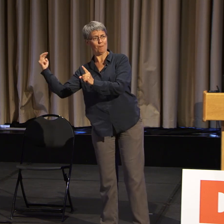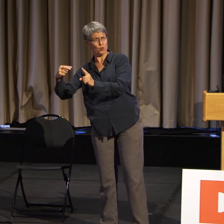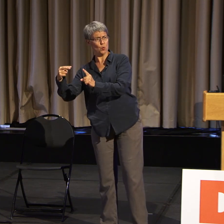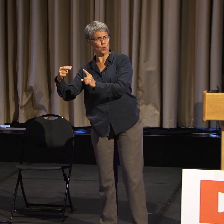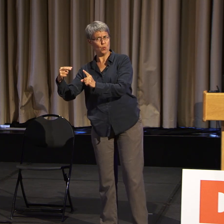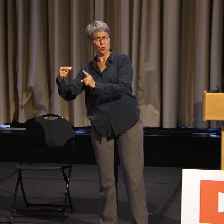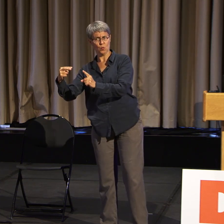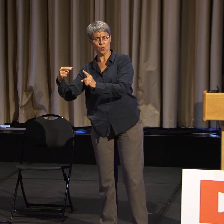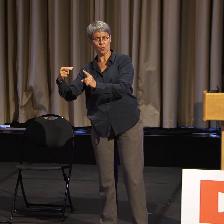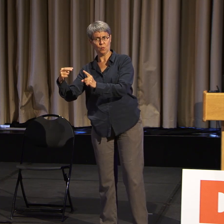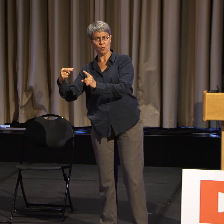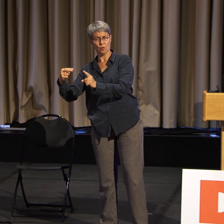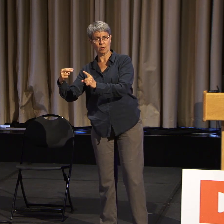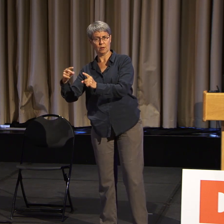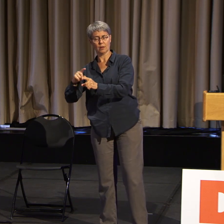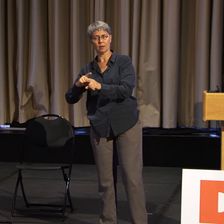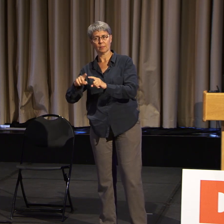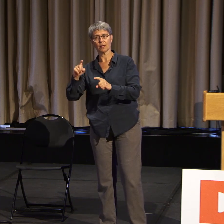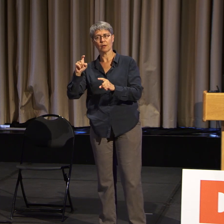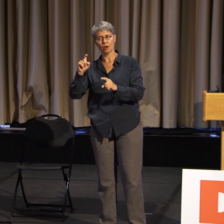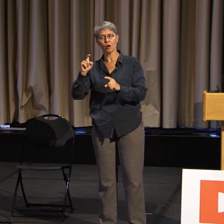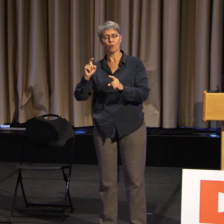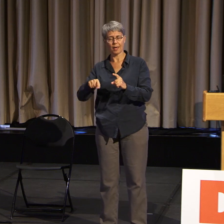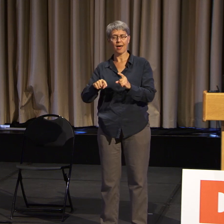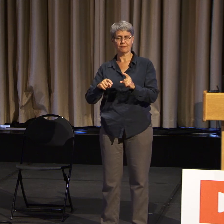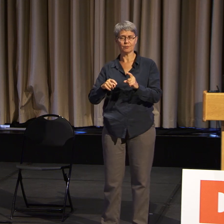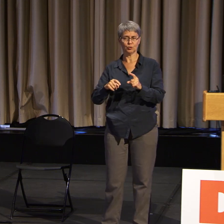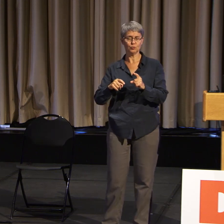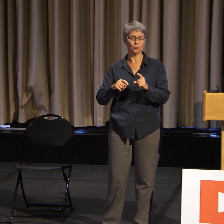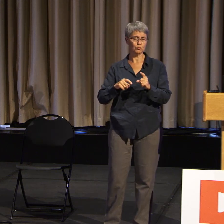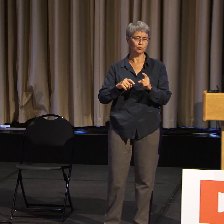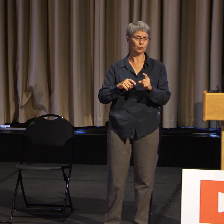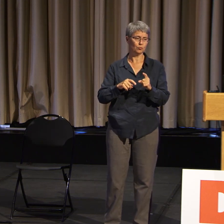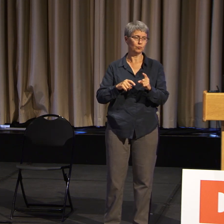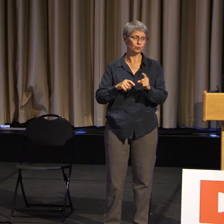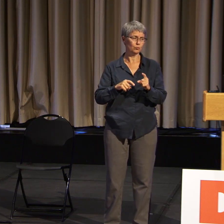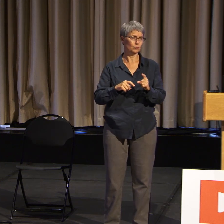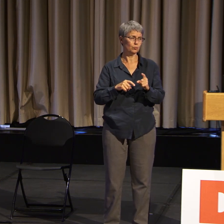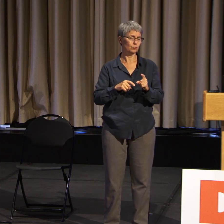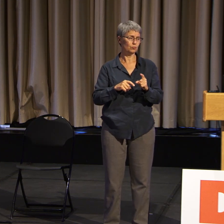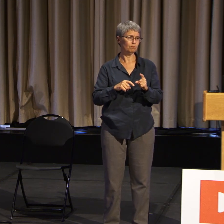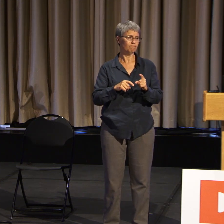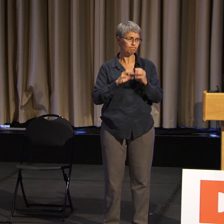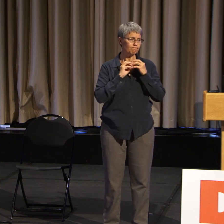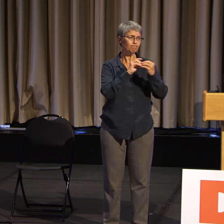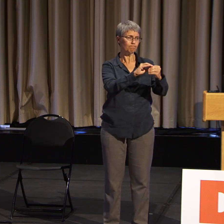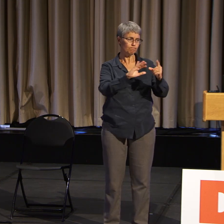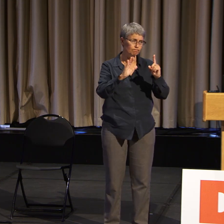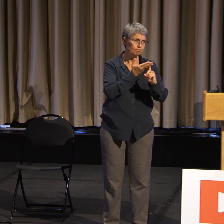But we just have to get the faith-based community to look at stuff from our view.